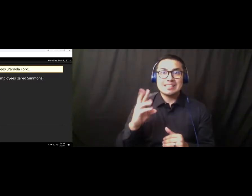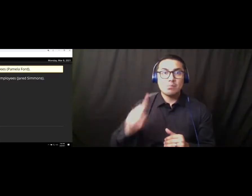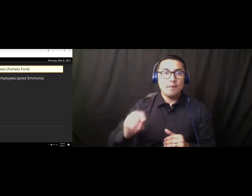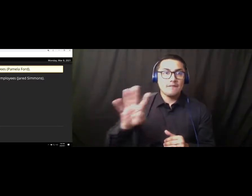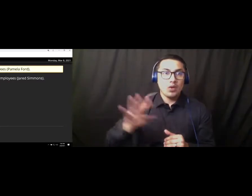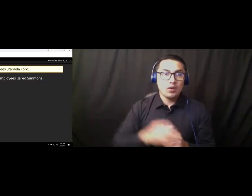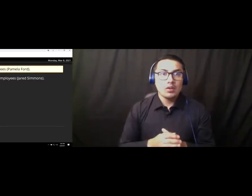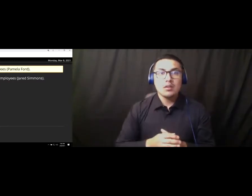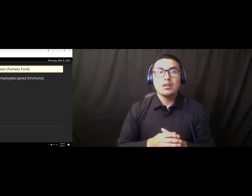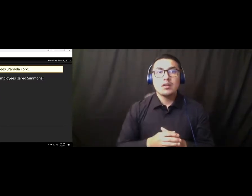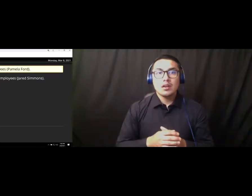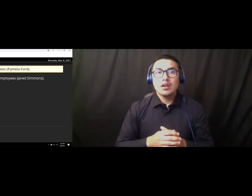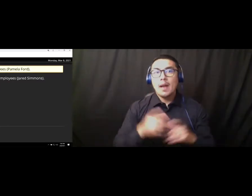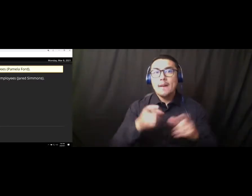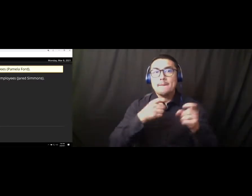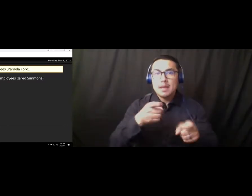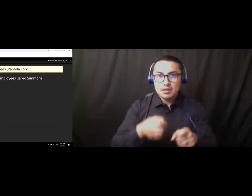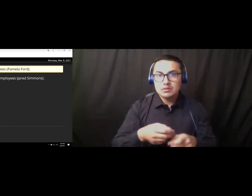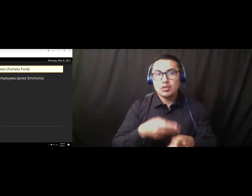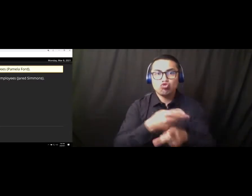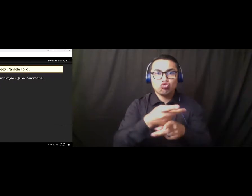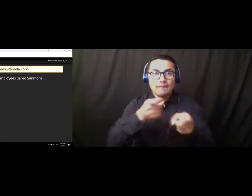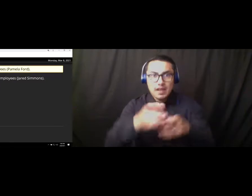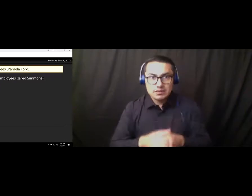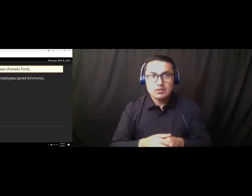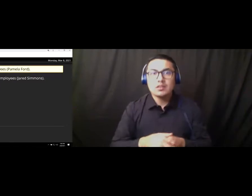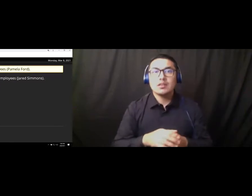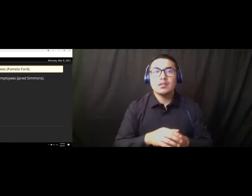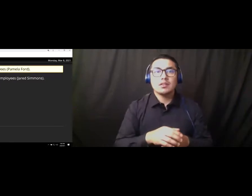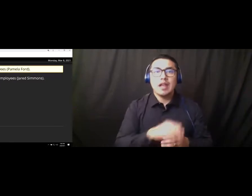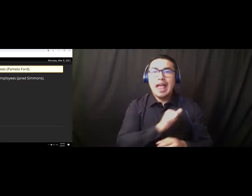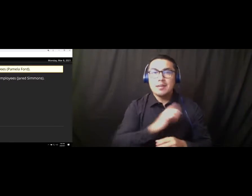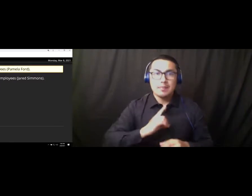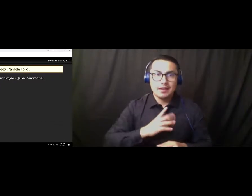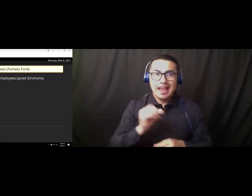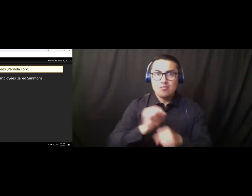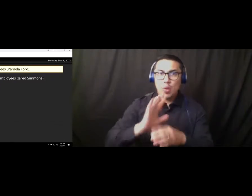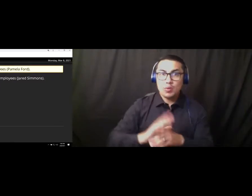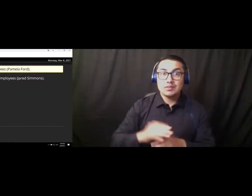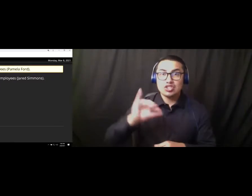Supervisory/Administrator Employees, Bill Carlson. Good evening. Um, CMSA is looking forward